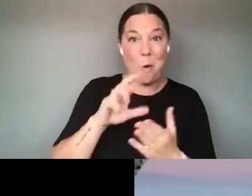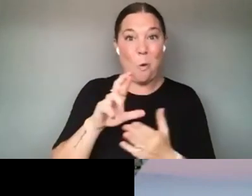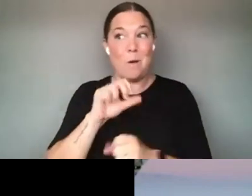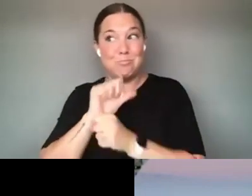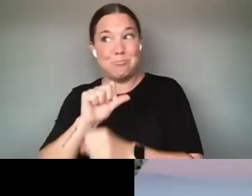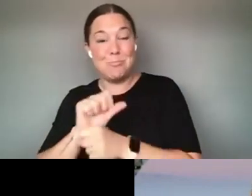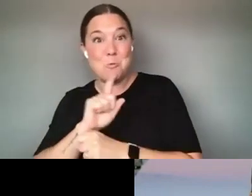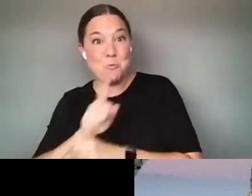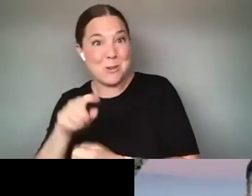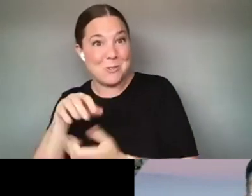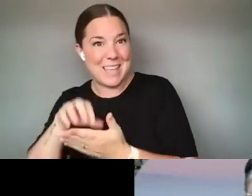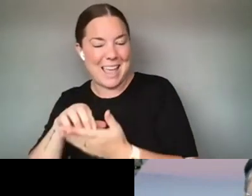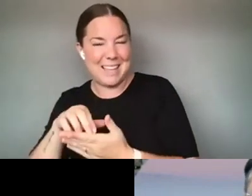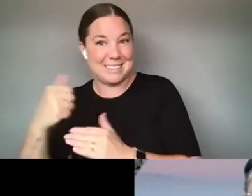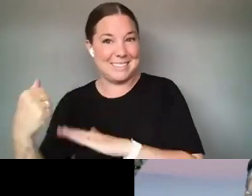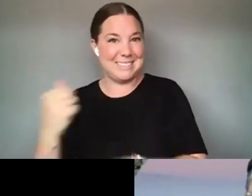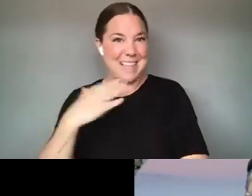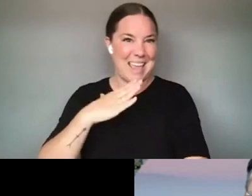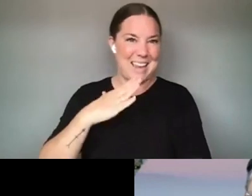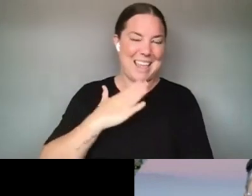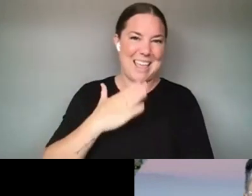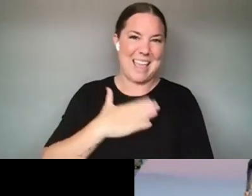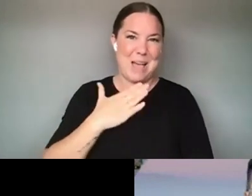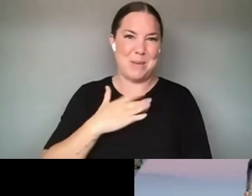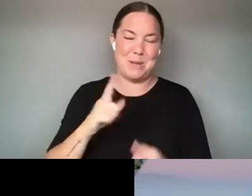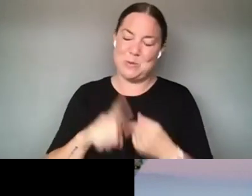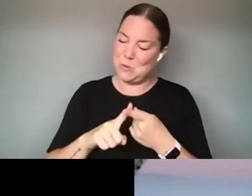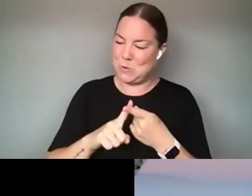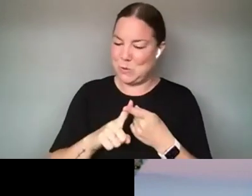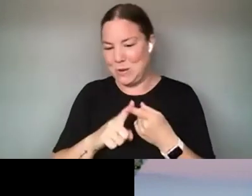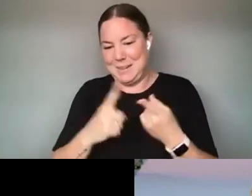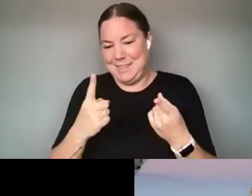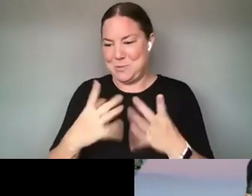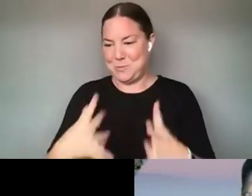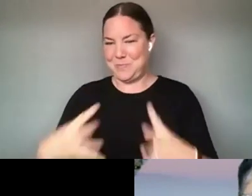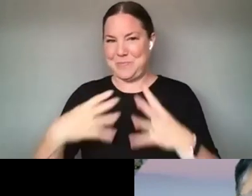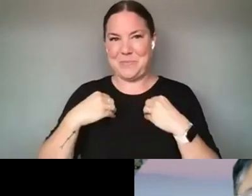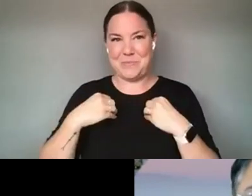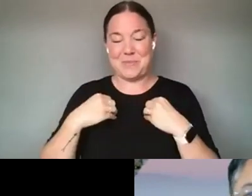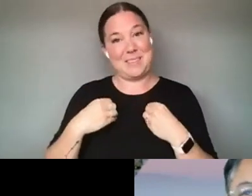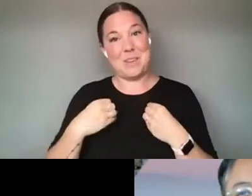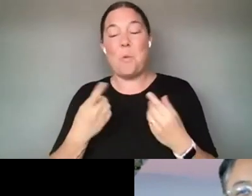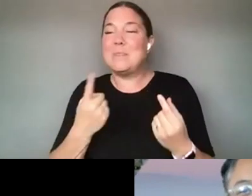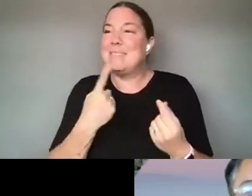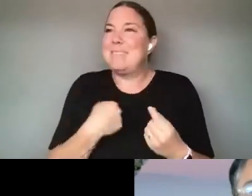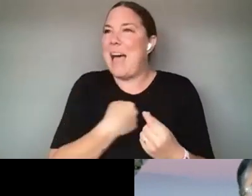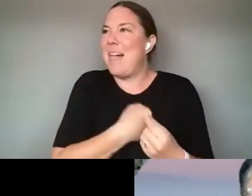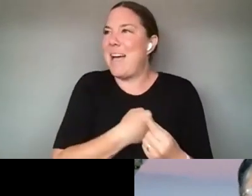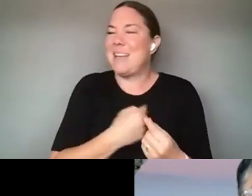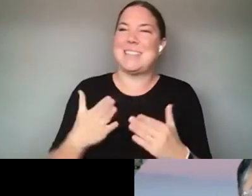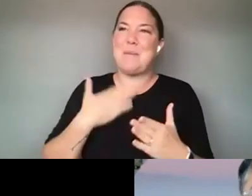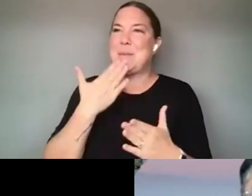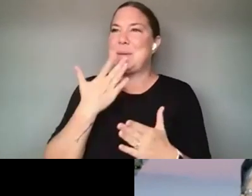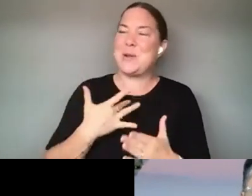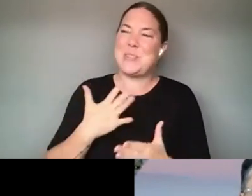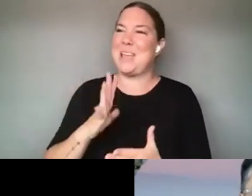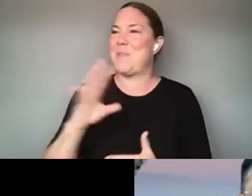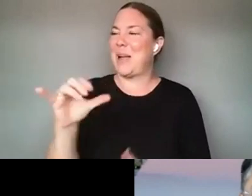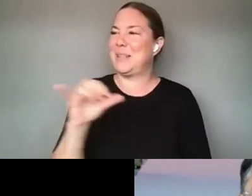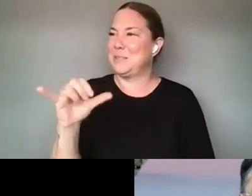AND, OR EVEN TO WISH US A HAPPY BIRTHDAY. THAT WOULD BE GREAT. SABER, IS THERE ANYTHING ELSE THAT I'M MISSING? I FEEL THAT THERE ARE OTHER WE COULD TALK ON AND ON. BUT